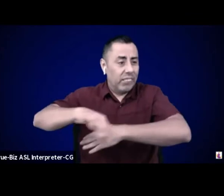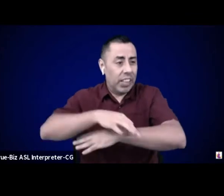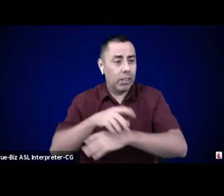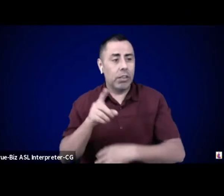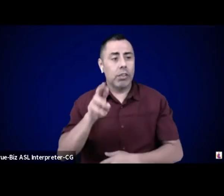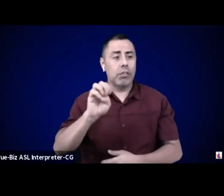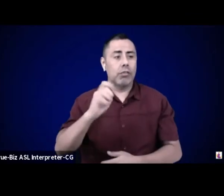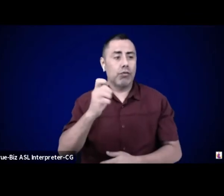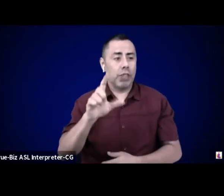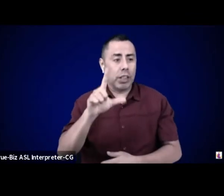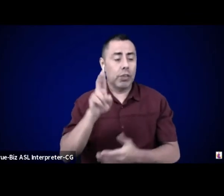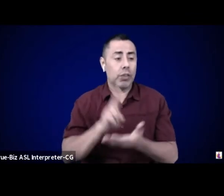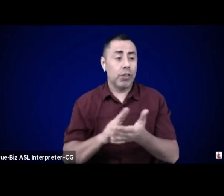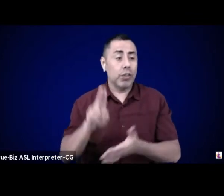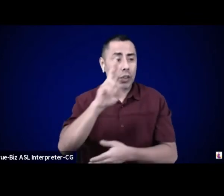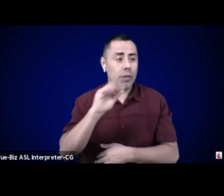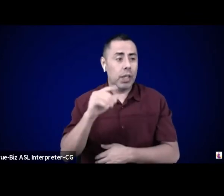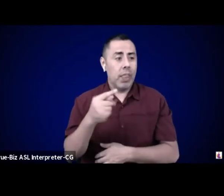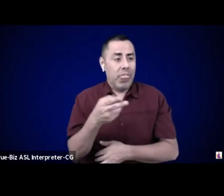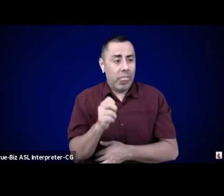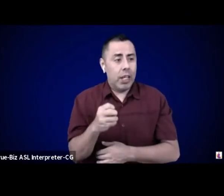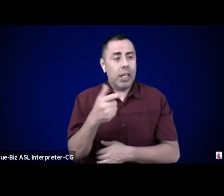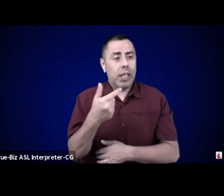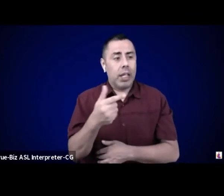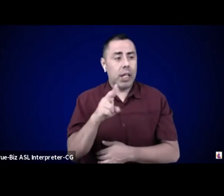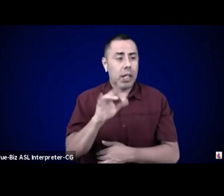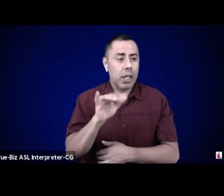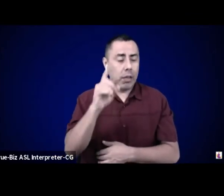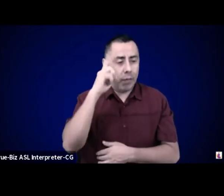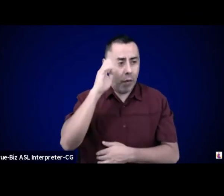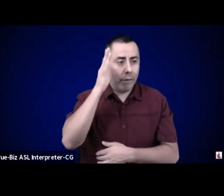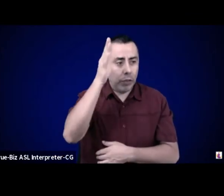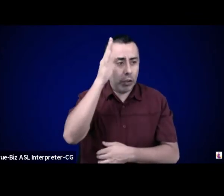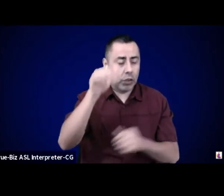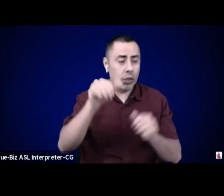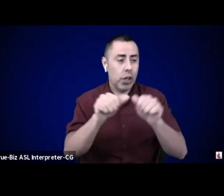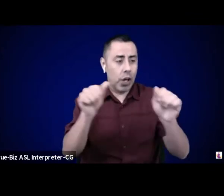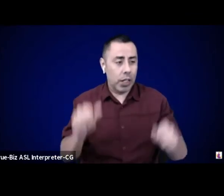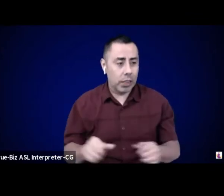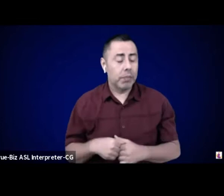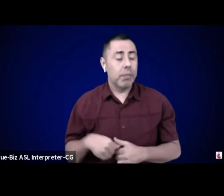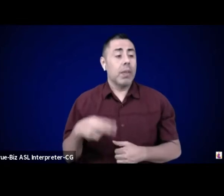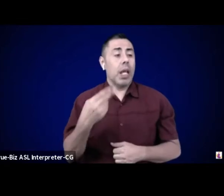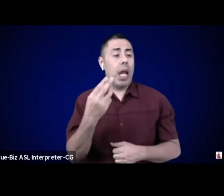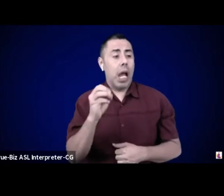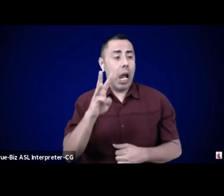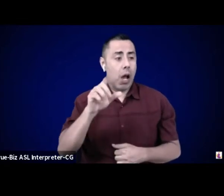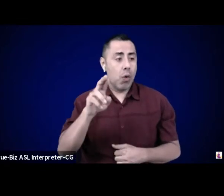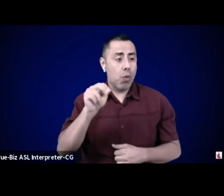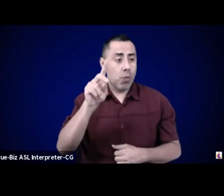and distributing phase one and supporting us with ASL and closed captioning. Thank you, HowlRound!